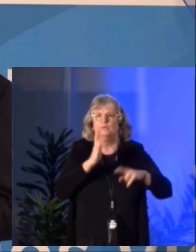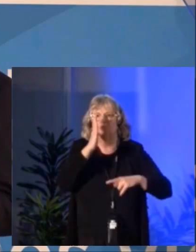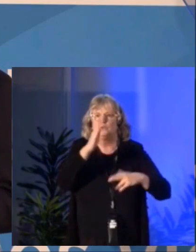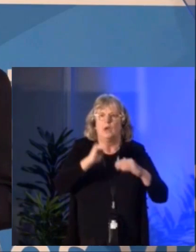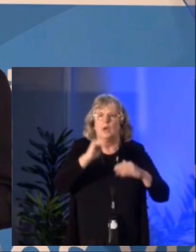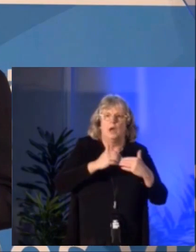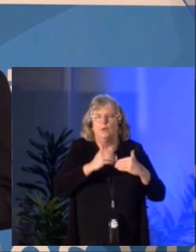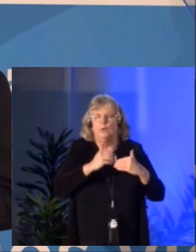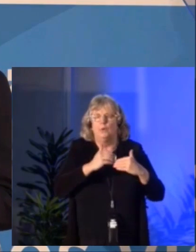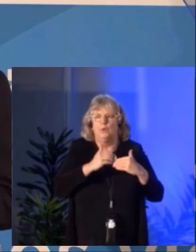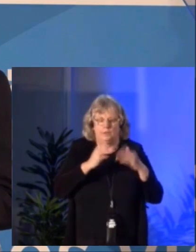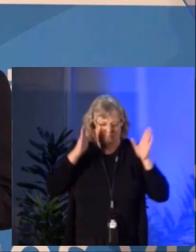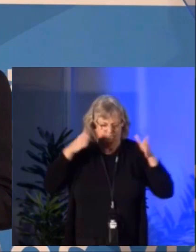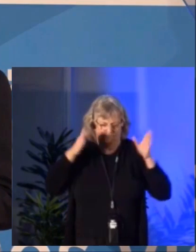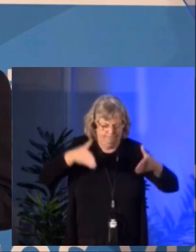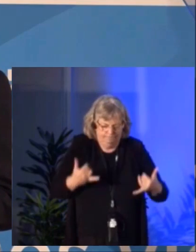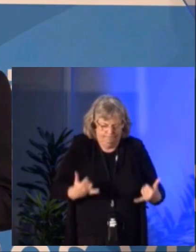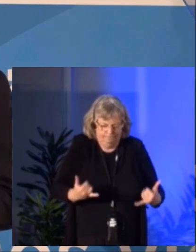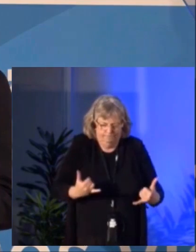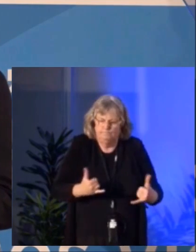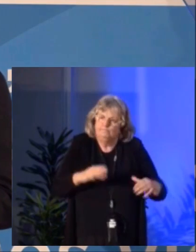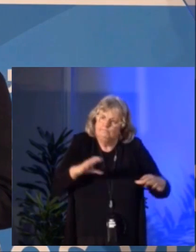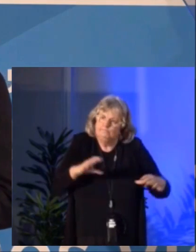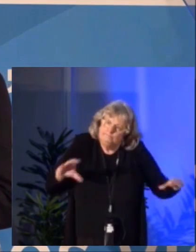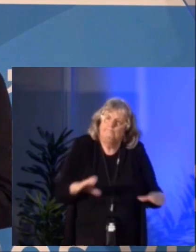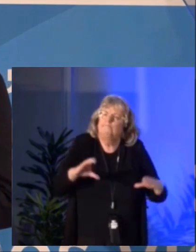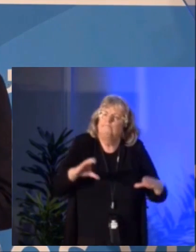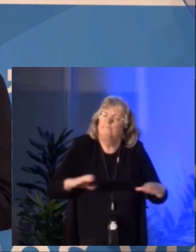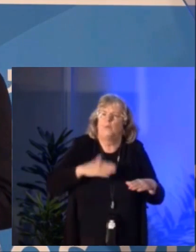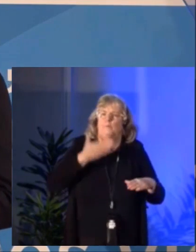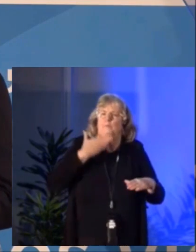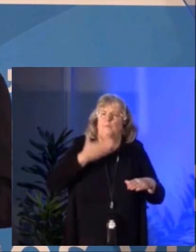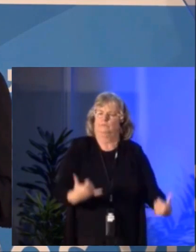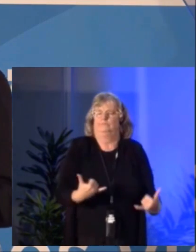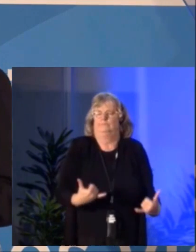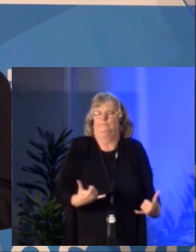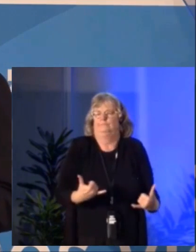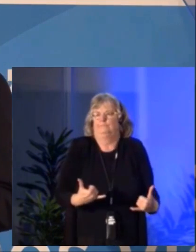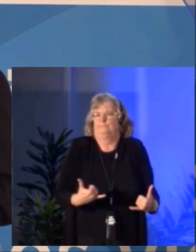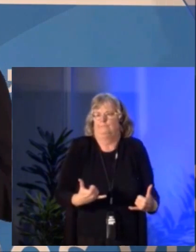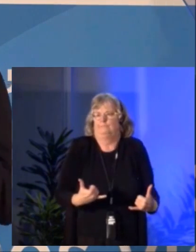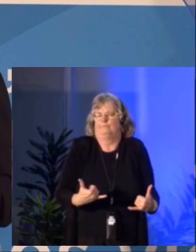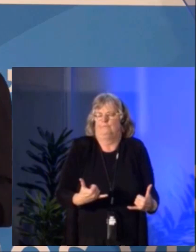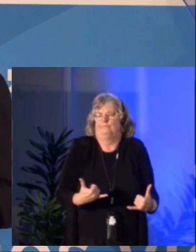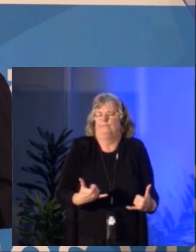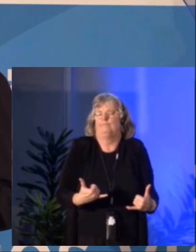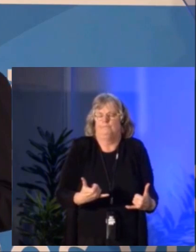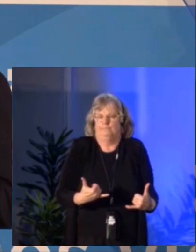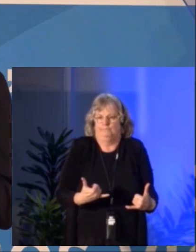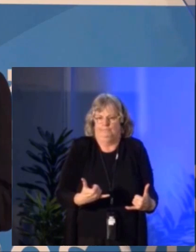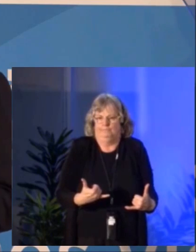for the future is give all we have to the present. [ French Language Being Spoken ]